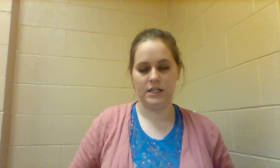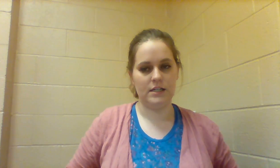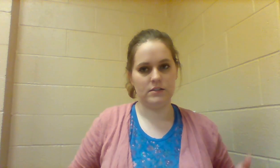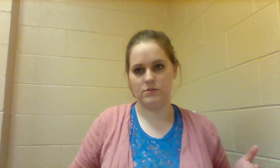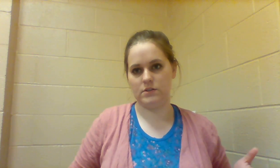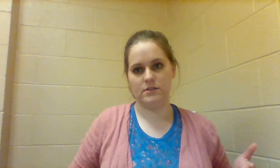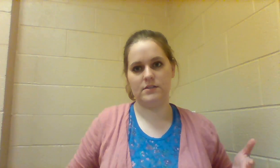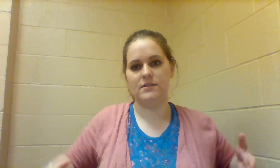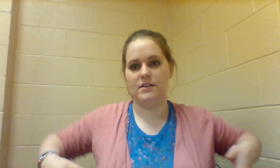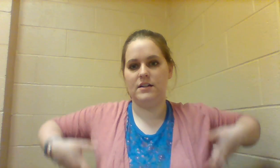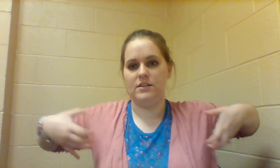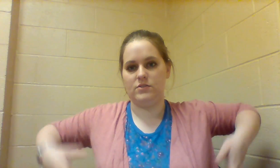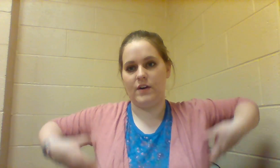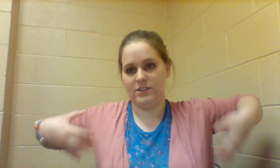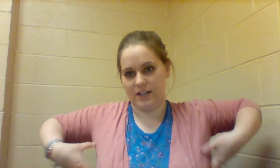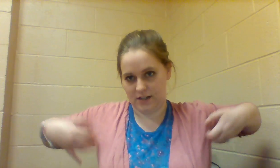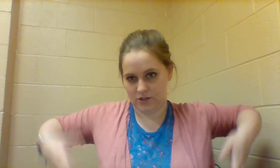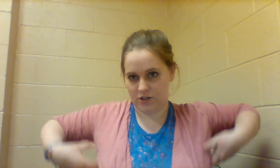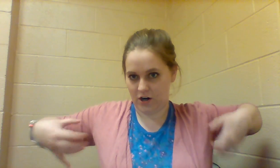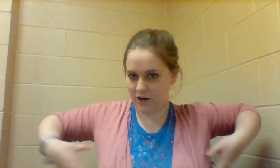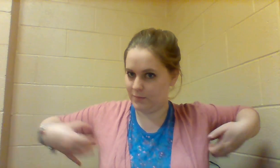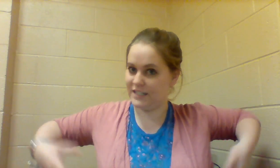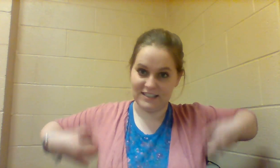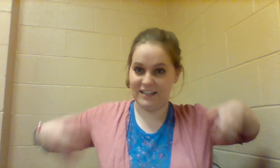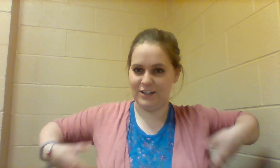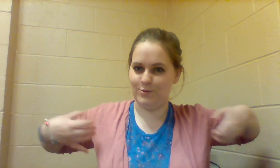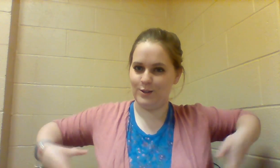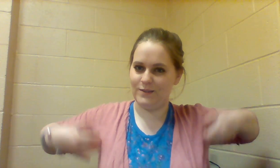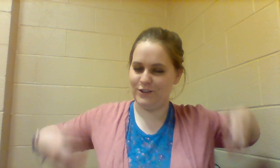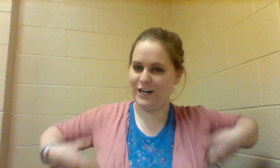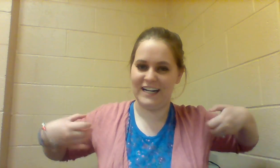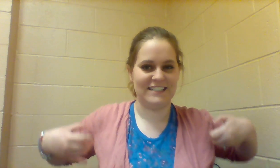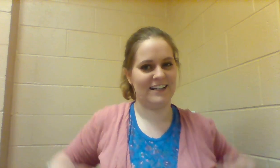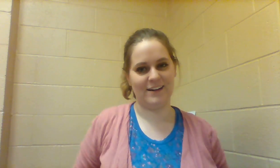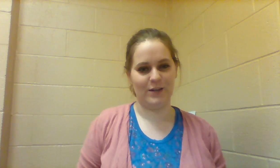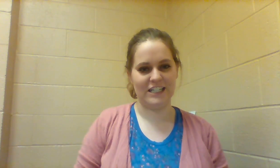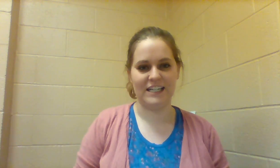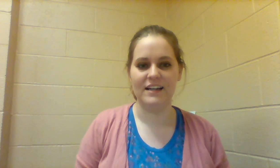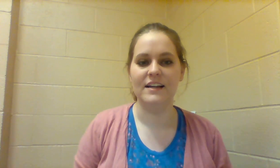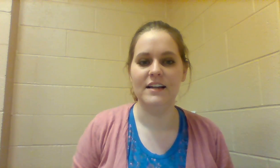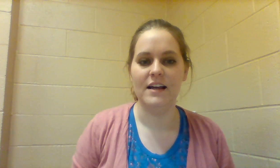MONKEY so it's scratch under your armpits like you would if you were acting like a MONKEY